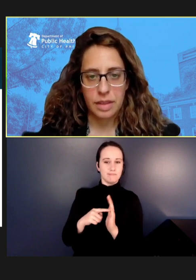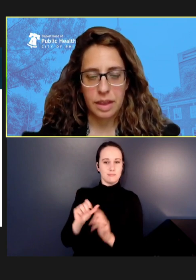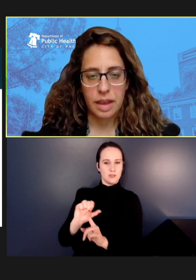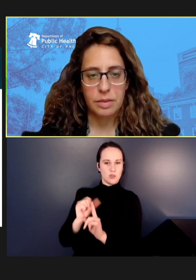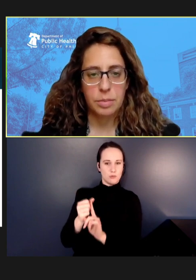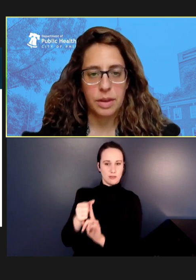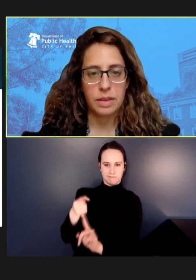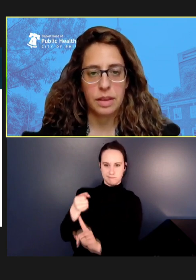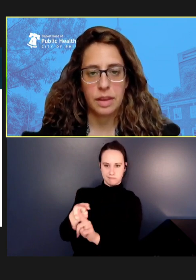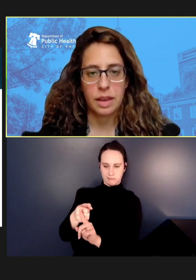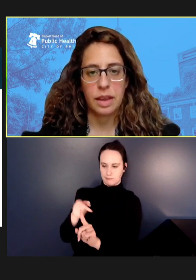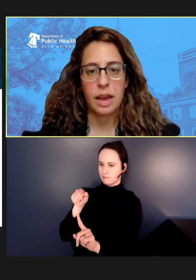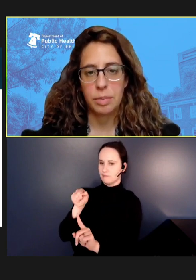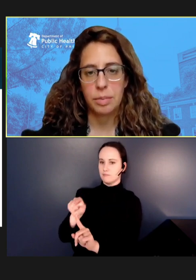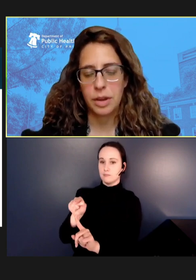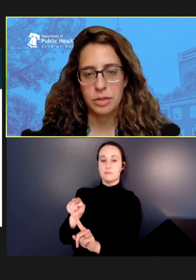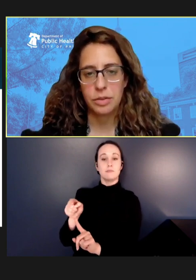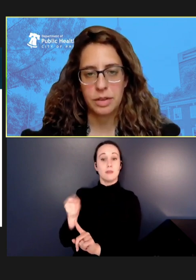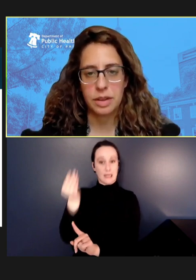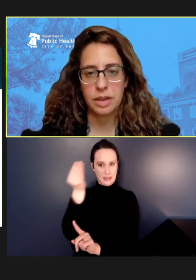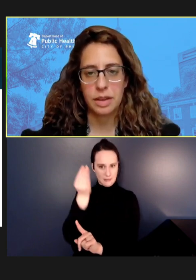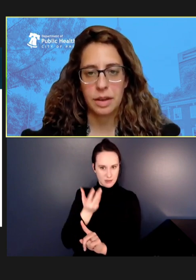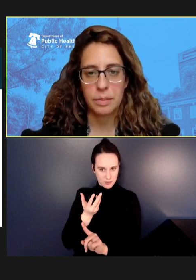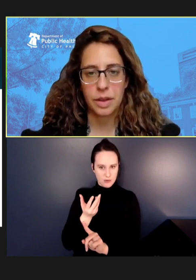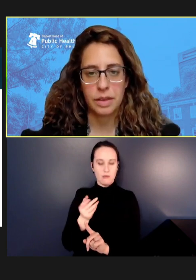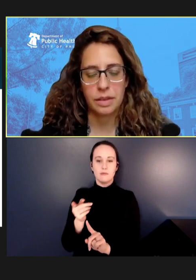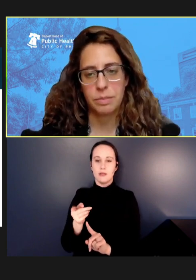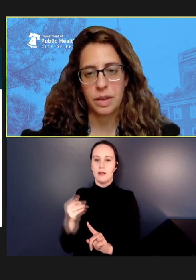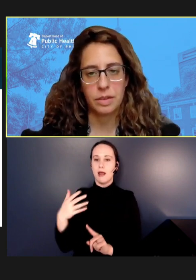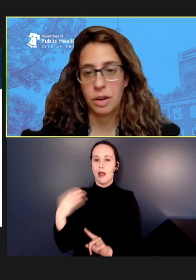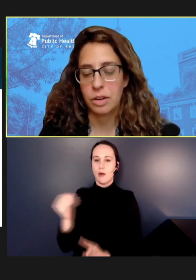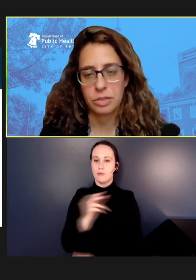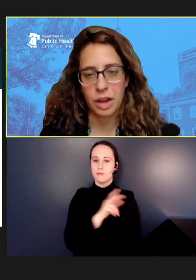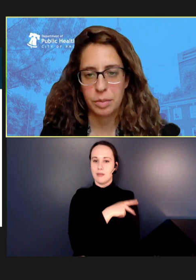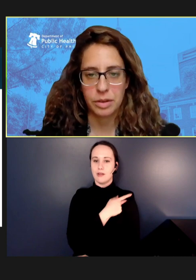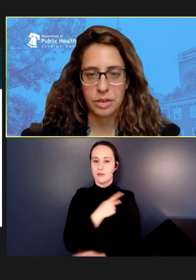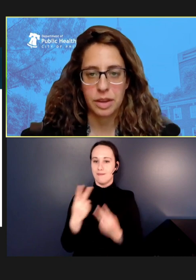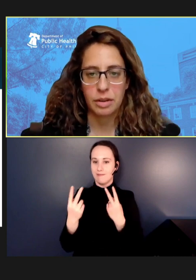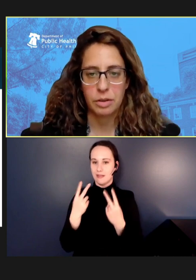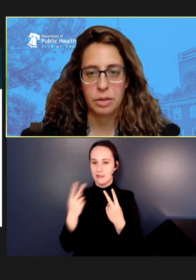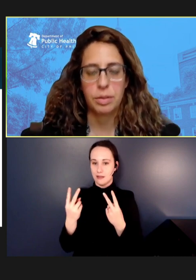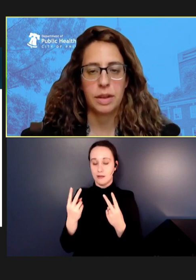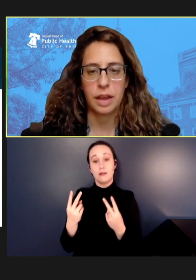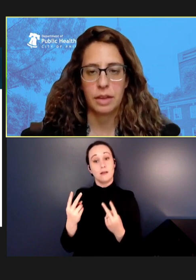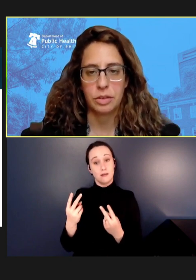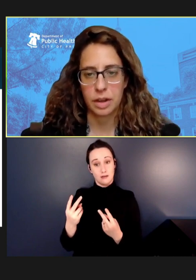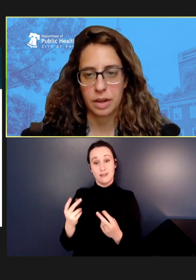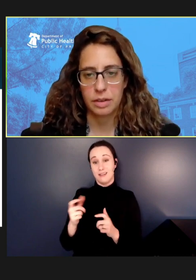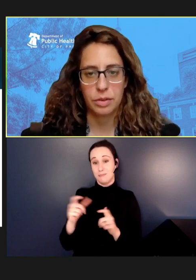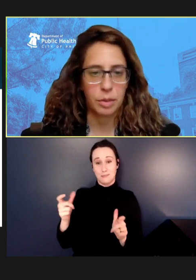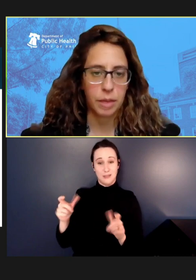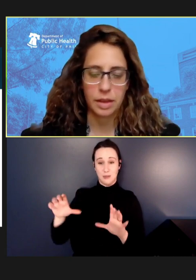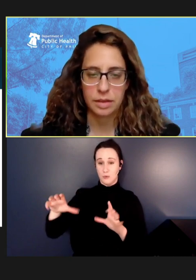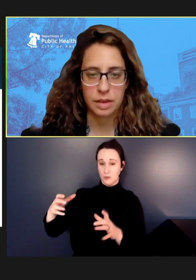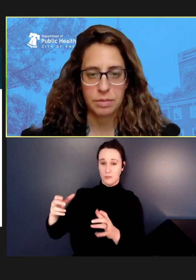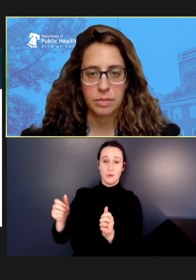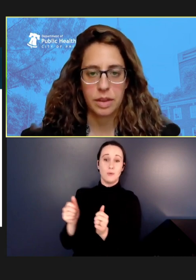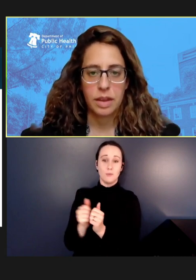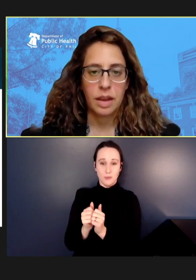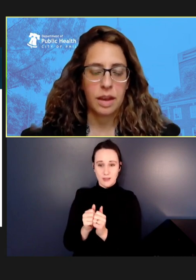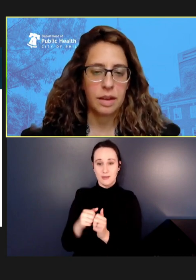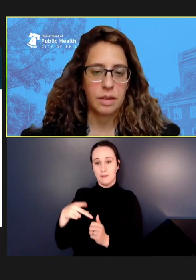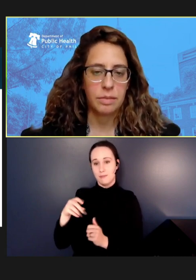they had been in an outpatient visit in a large outpatient tower with pediatric family medicine